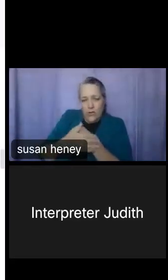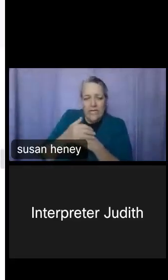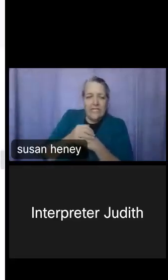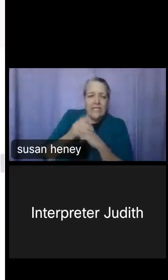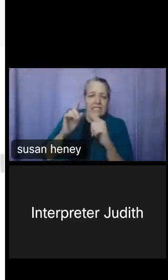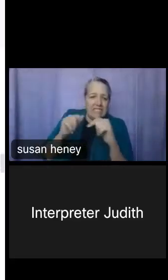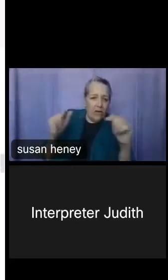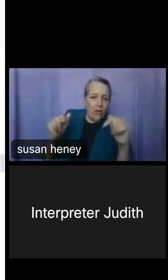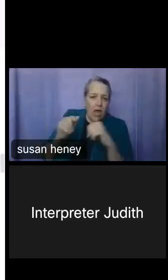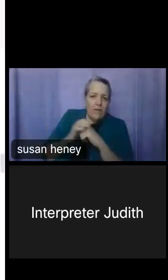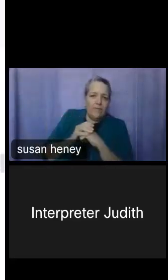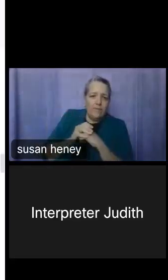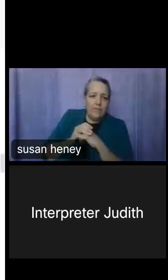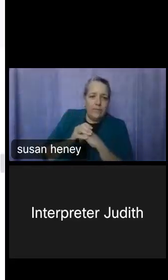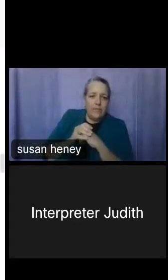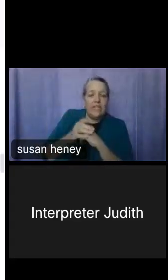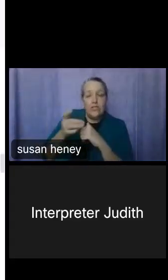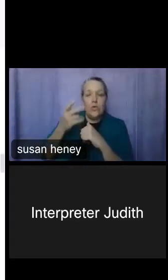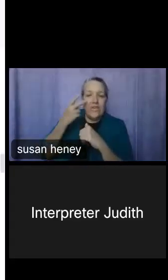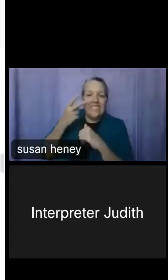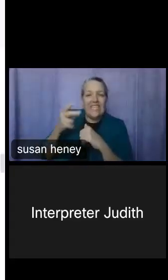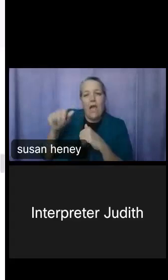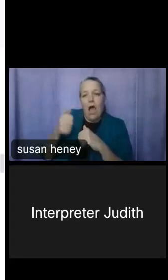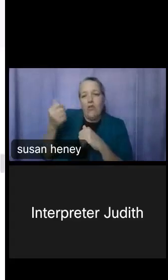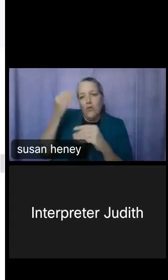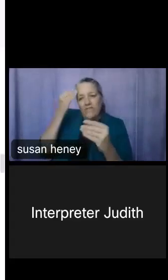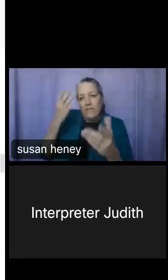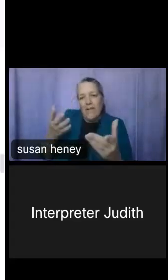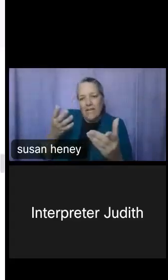know, you can account for other things in terms of emergency planning.